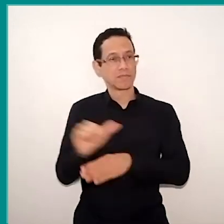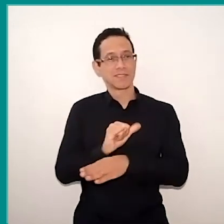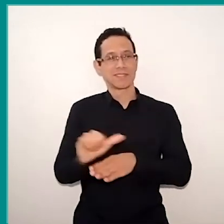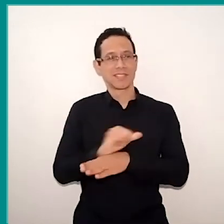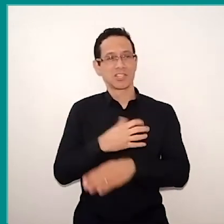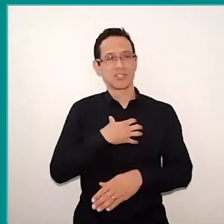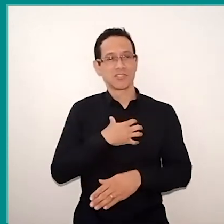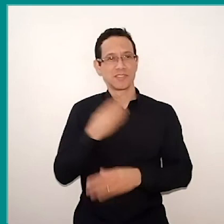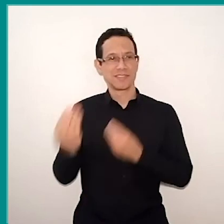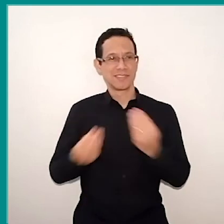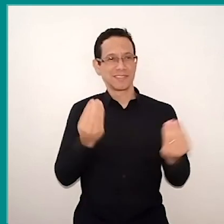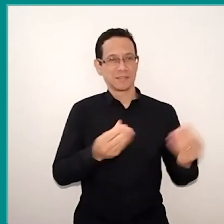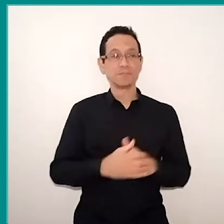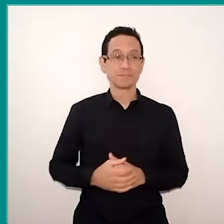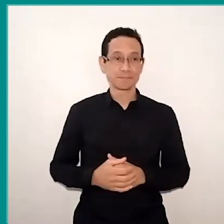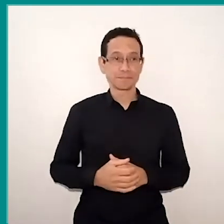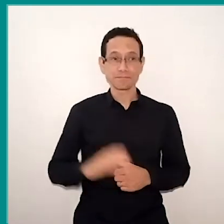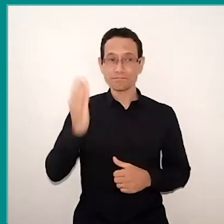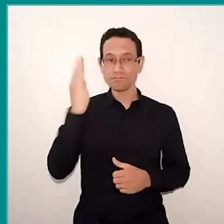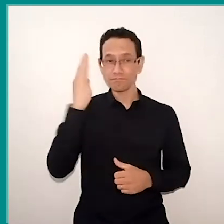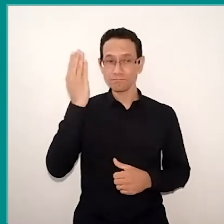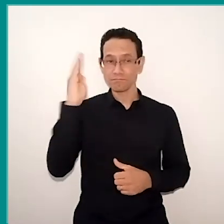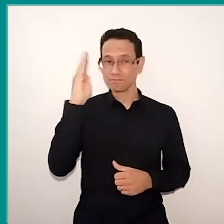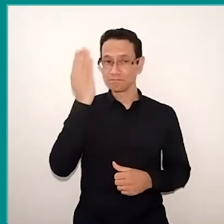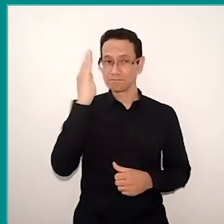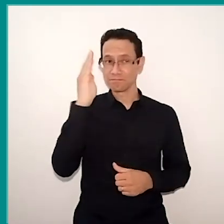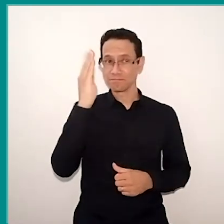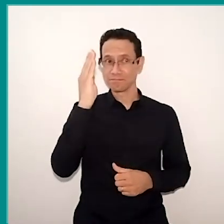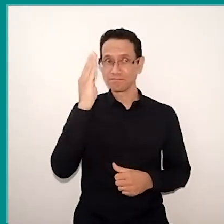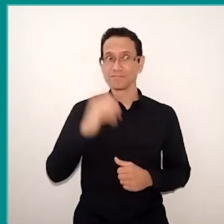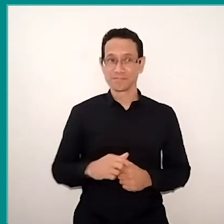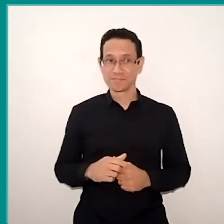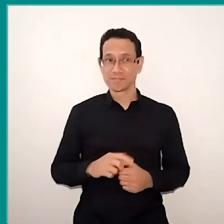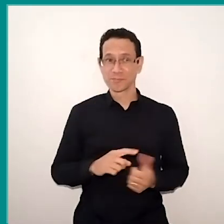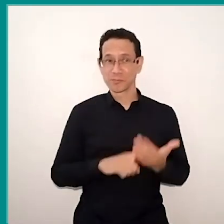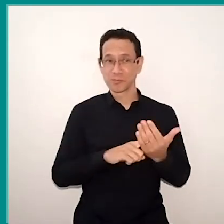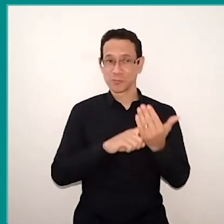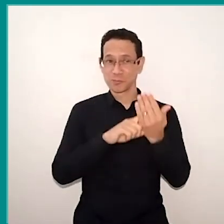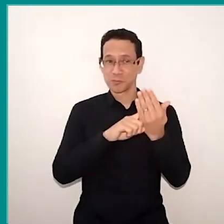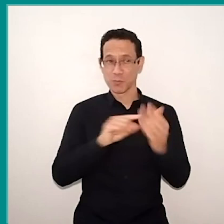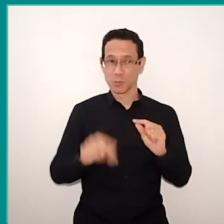Here they are reading in front of the mirror, there is the rustic technology. When we think about technology, you don't need to think about digital only,